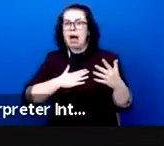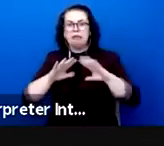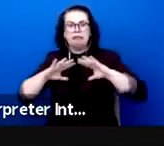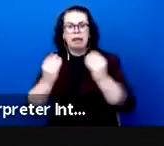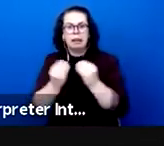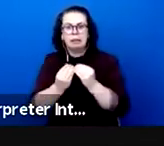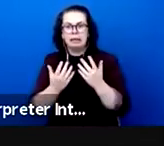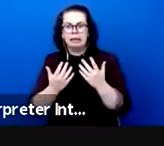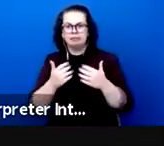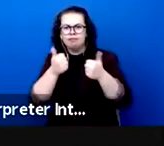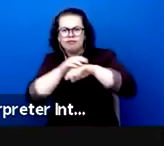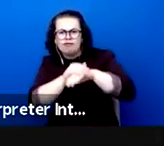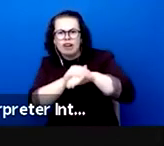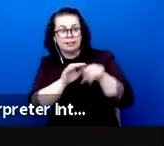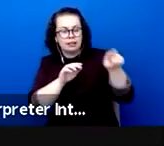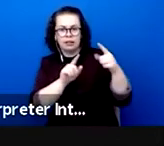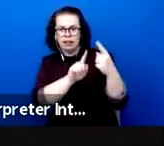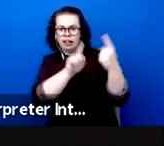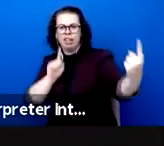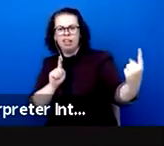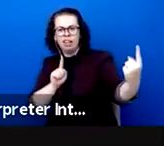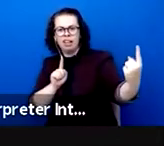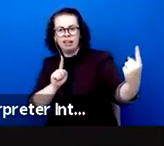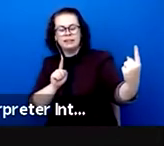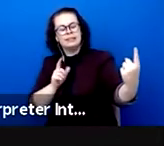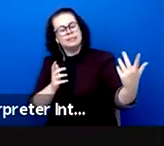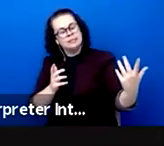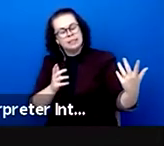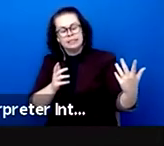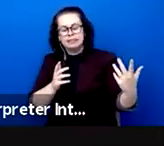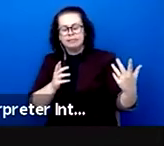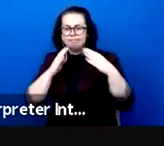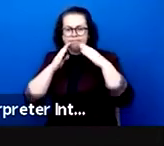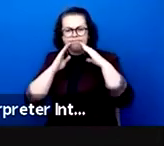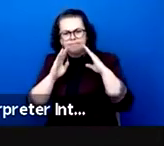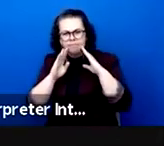This is certainly the most tragic and destabilizing consequence of a